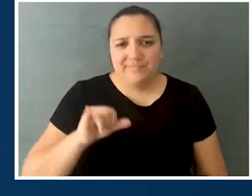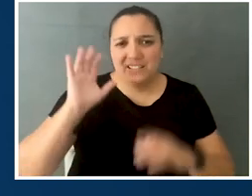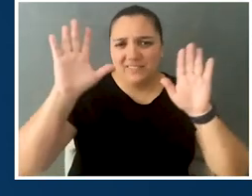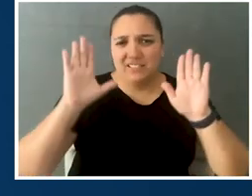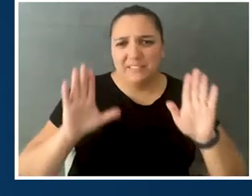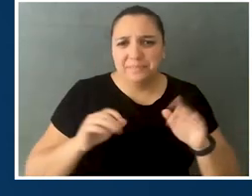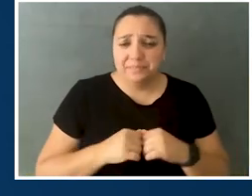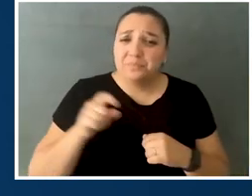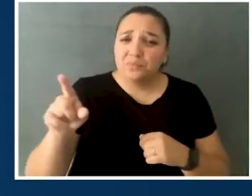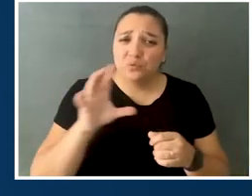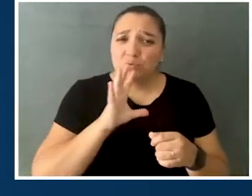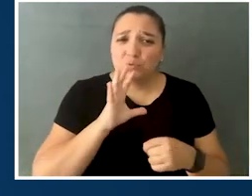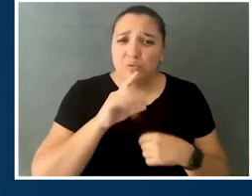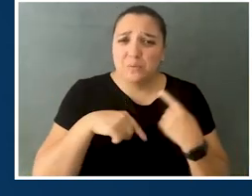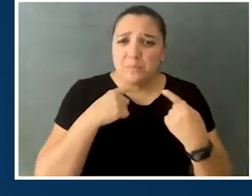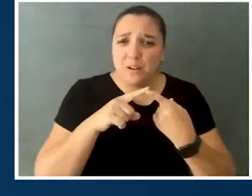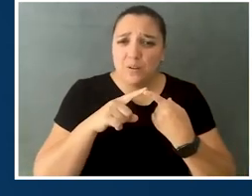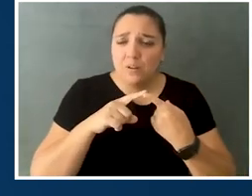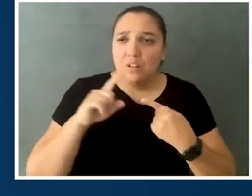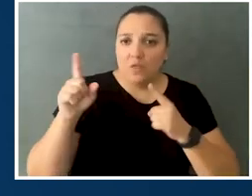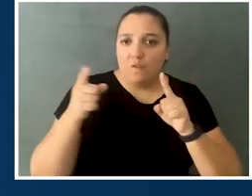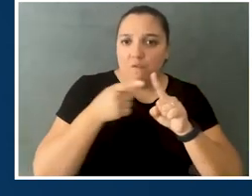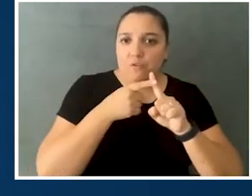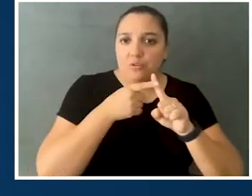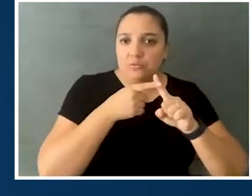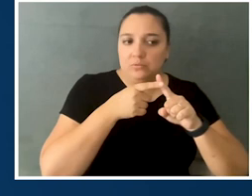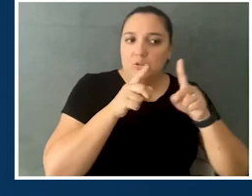That's fantastic, and you spoke about the first award winner,